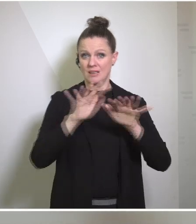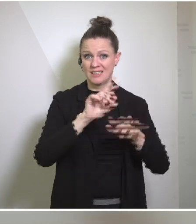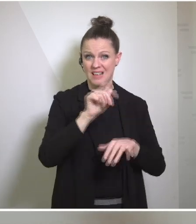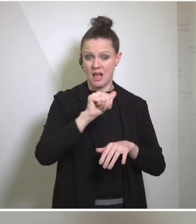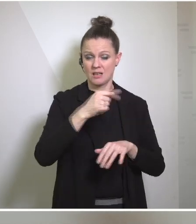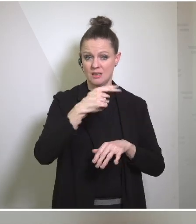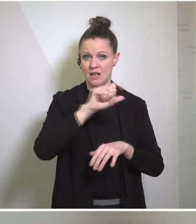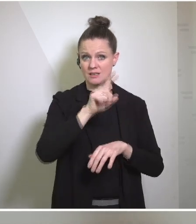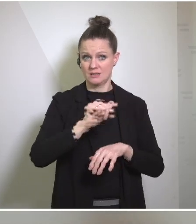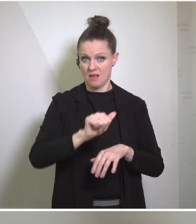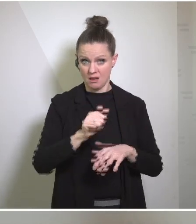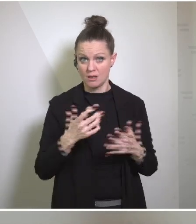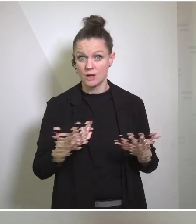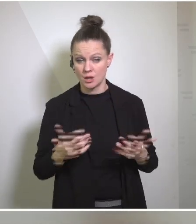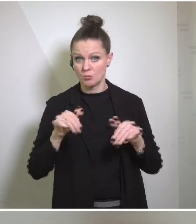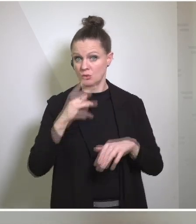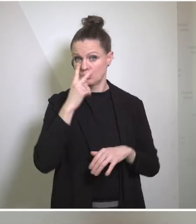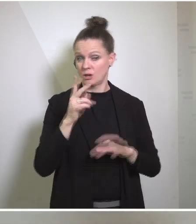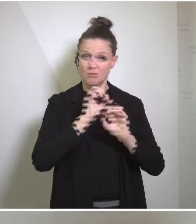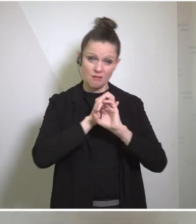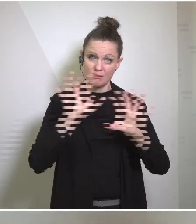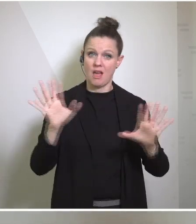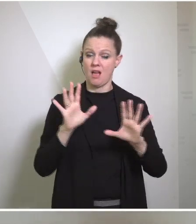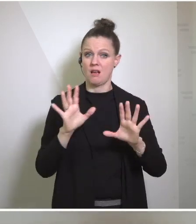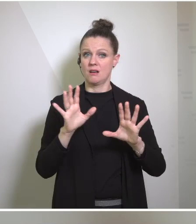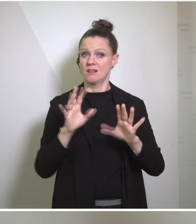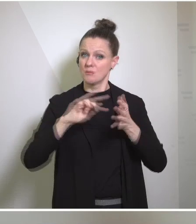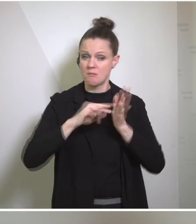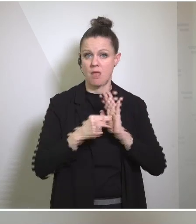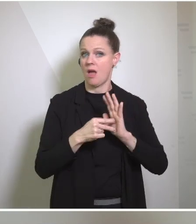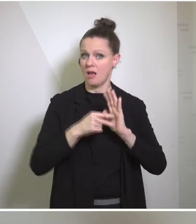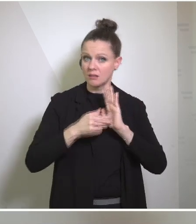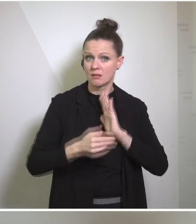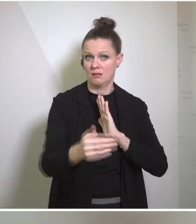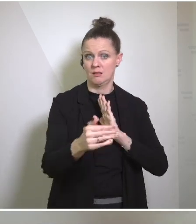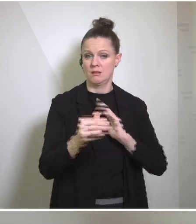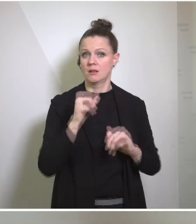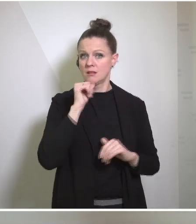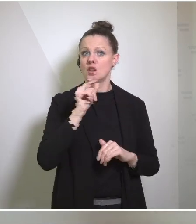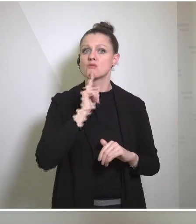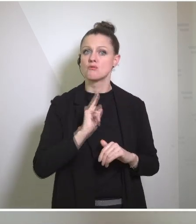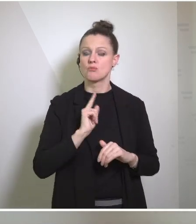We have to see a clear and implementable plan, not only to get civilians out of harm's way,